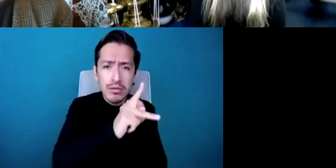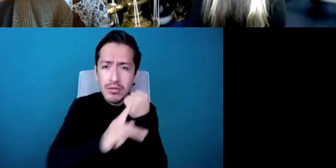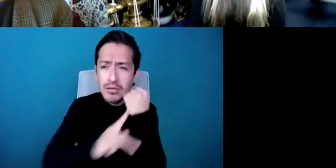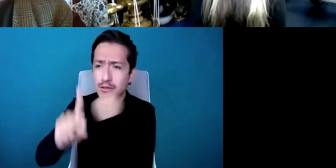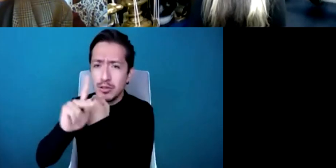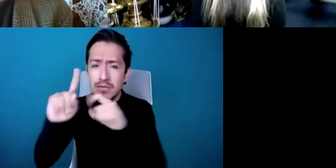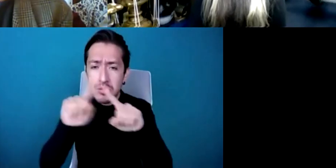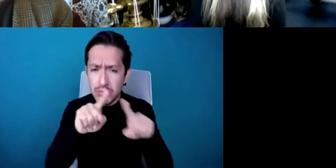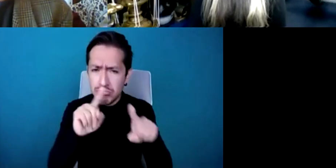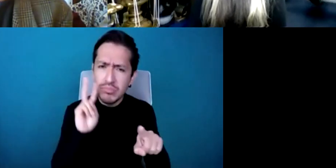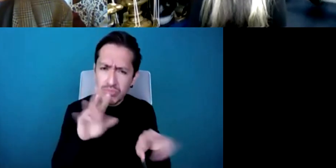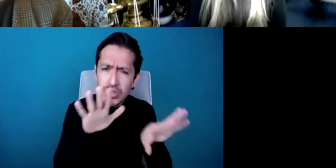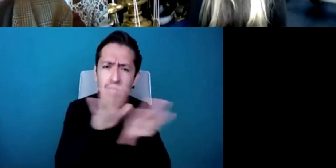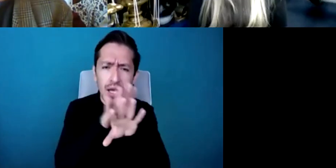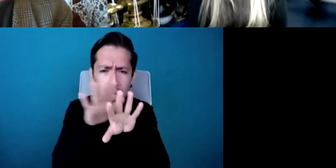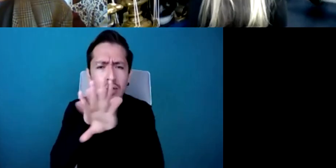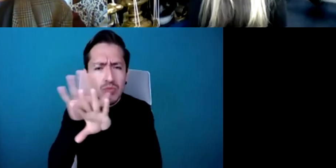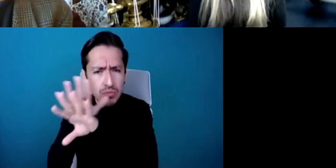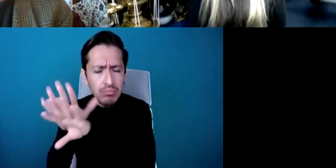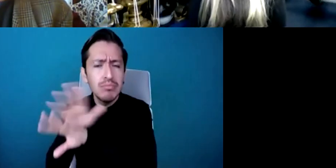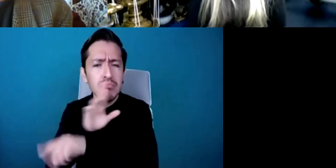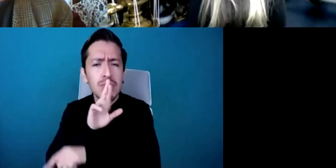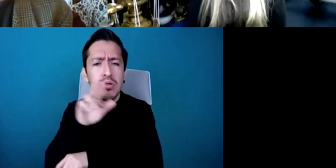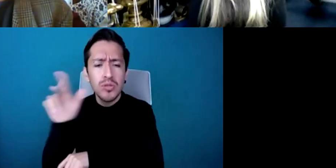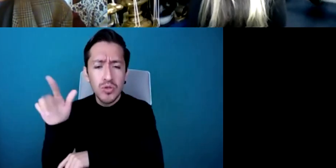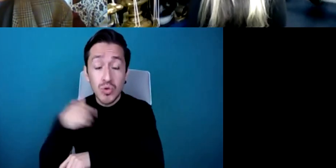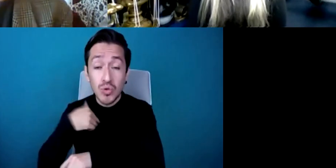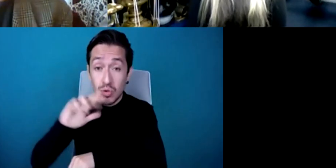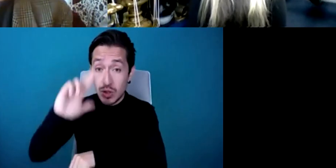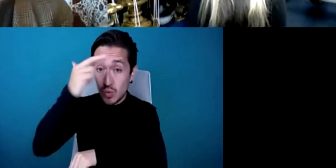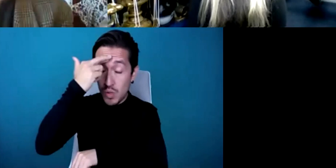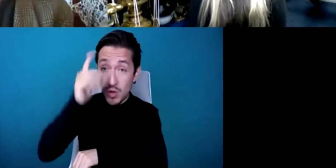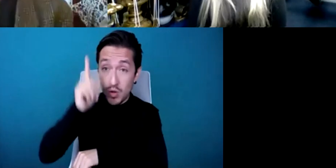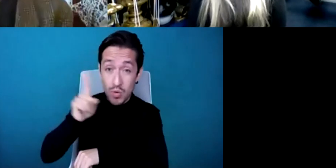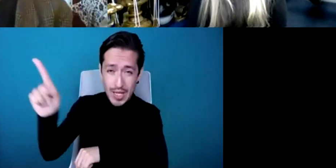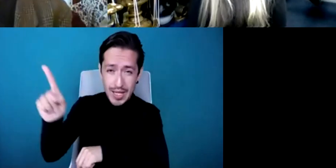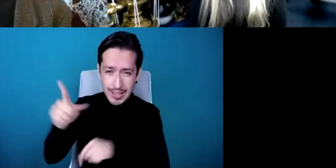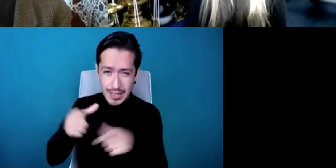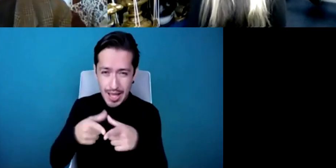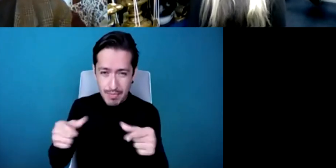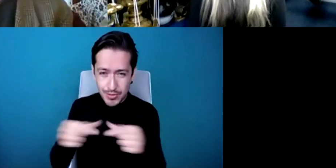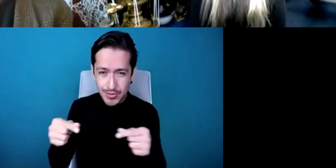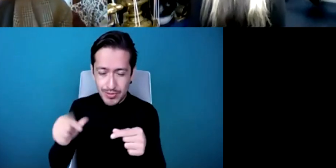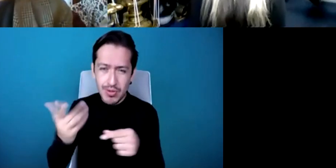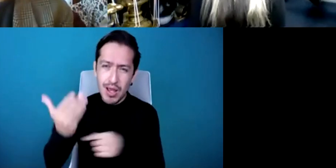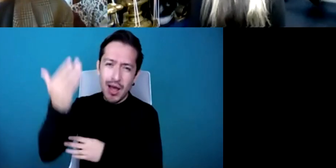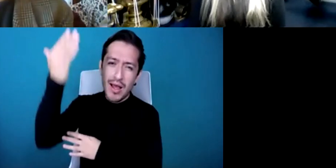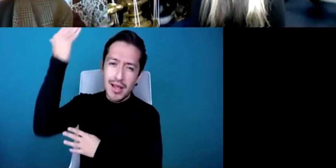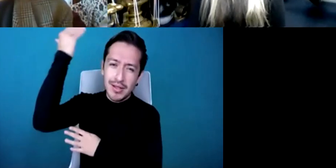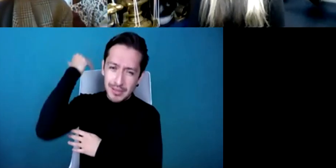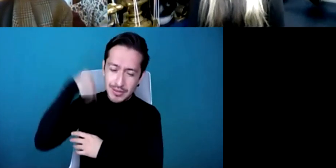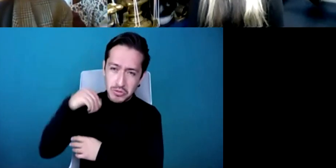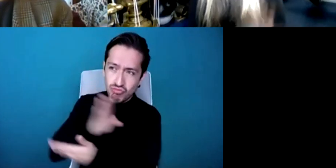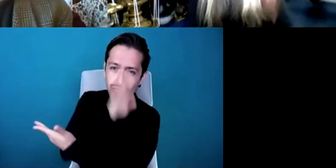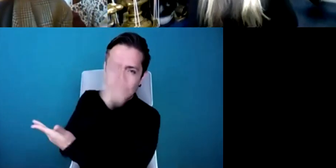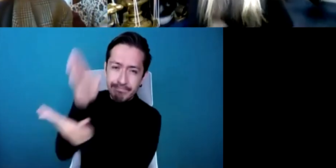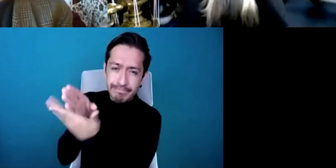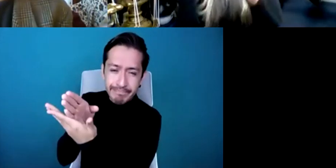I remember visiting Japan in my early years and at that time Japan still used the term death and gum